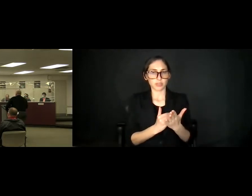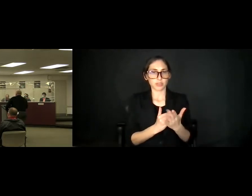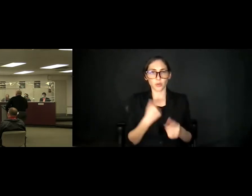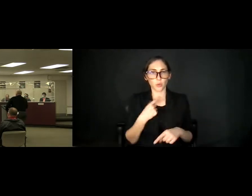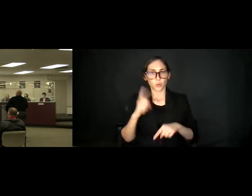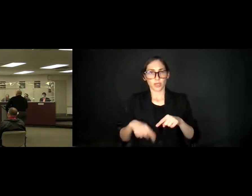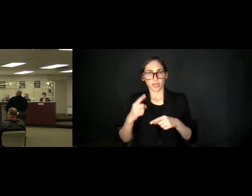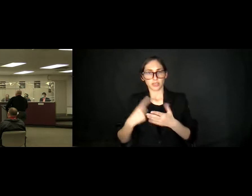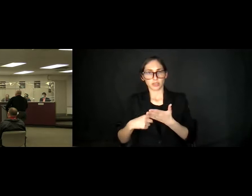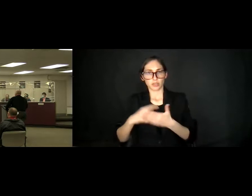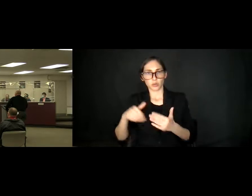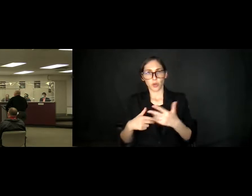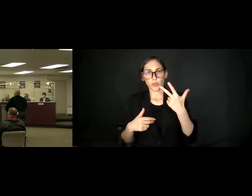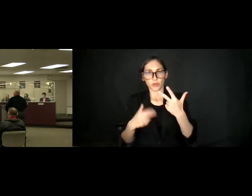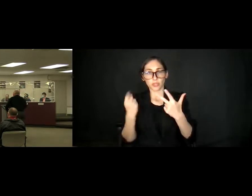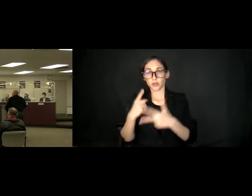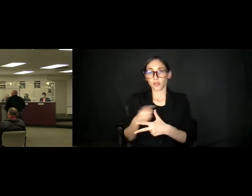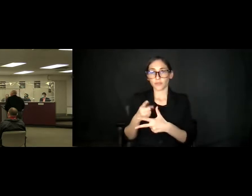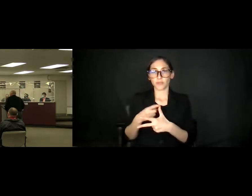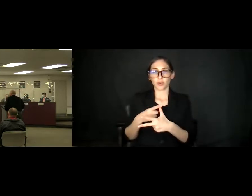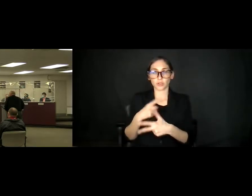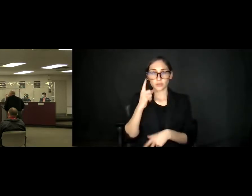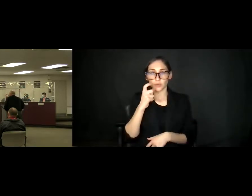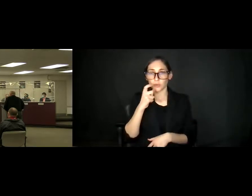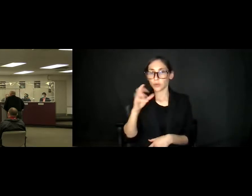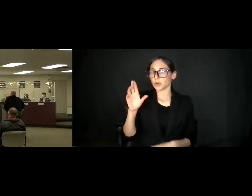you'll have to address well the first ones for. . . United Site Services.